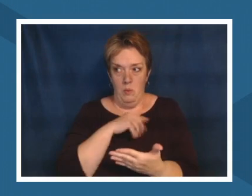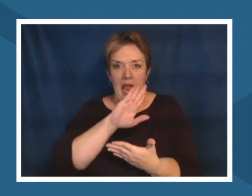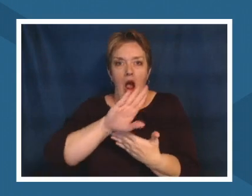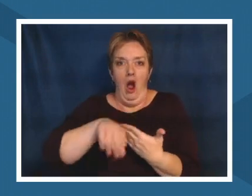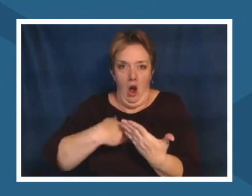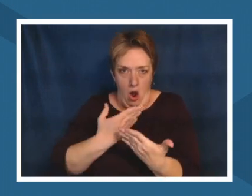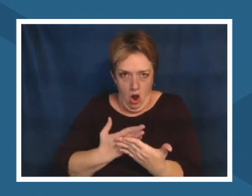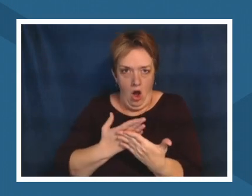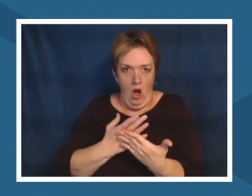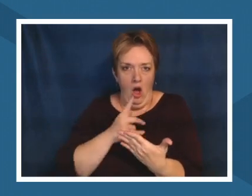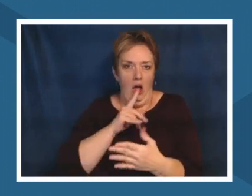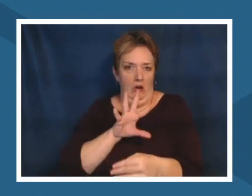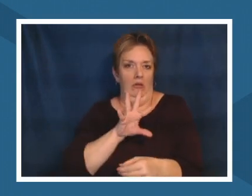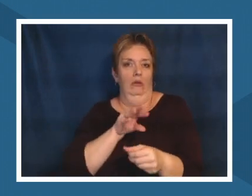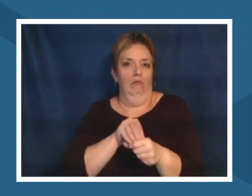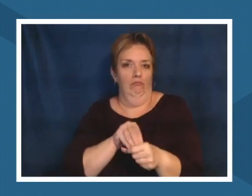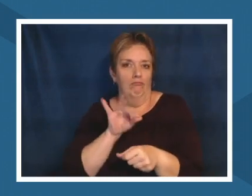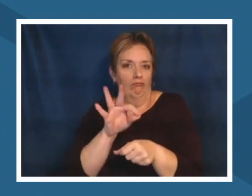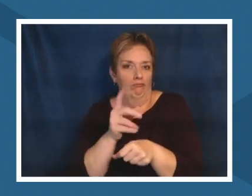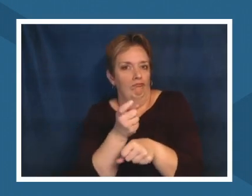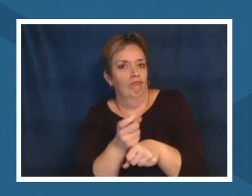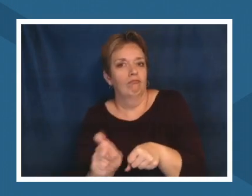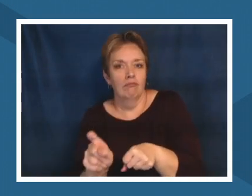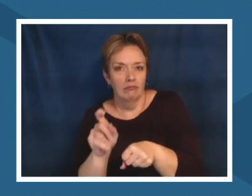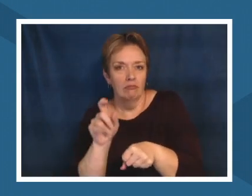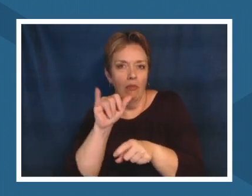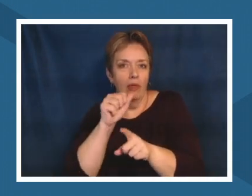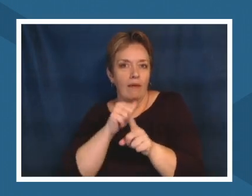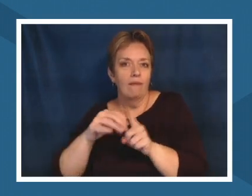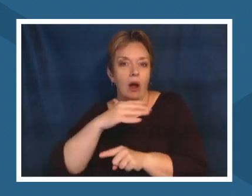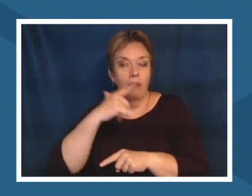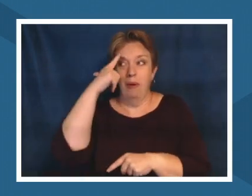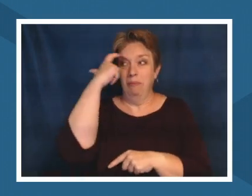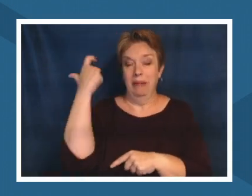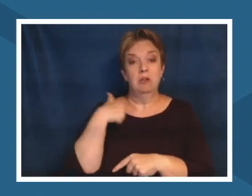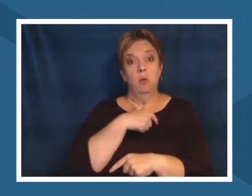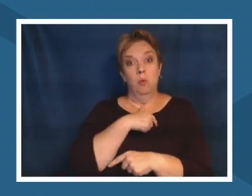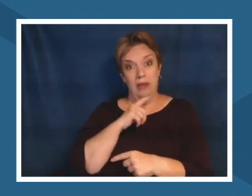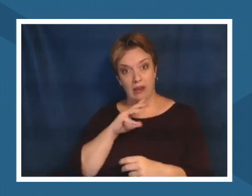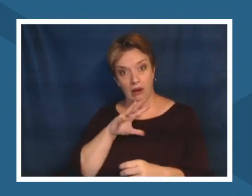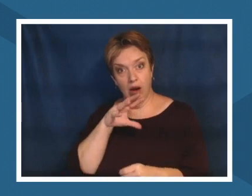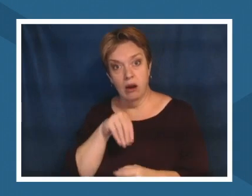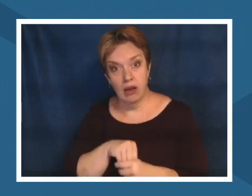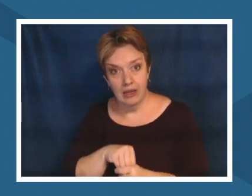our life in a capitalistic economy